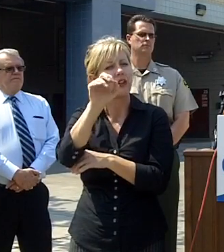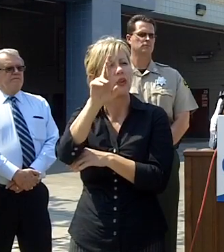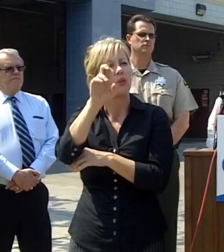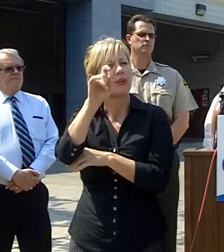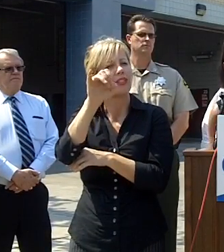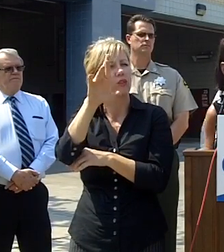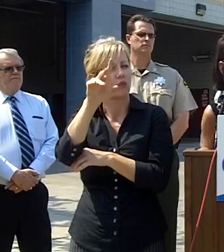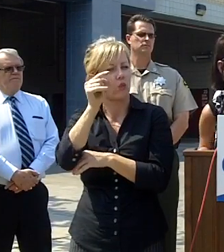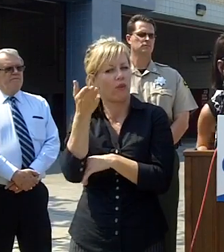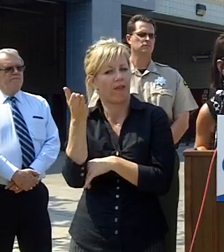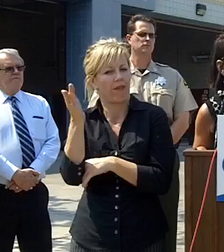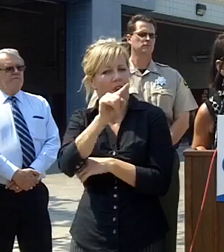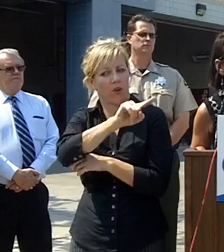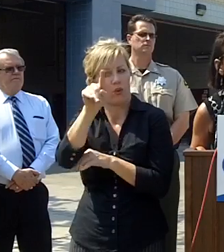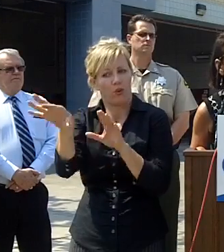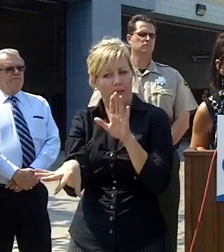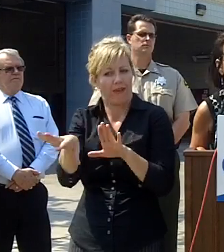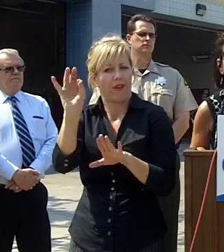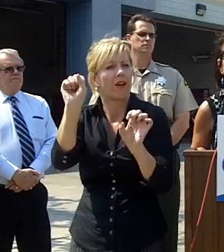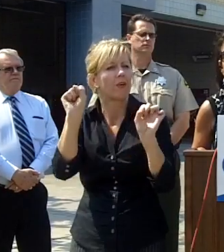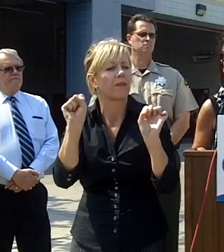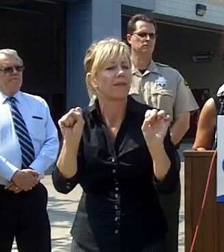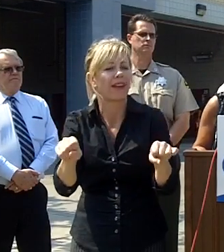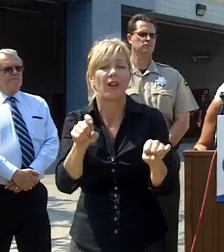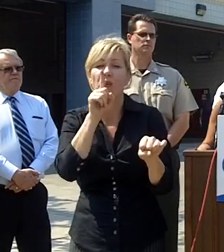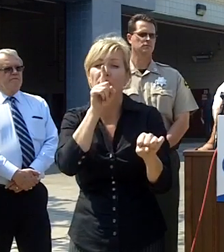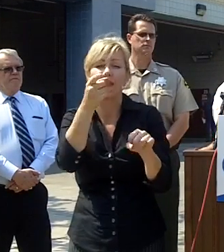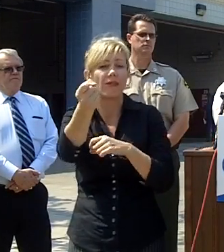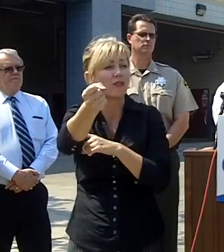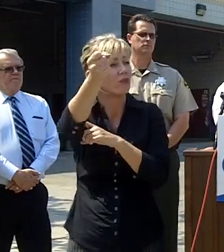principals and teachers will remain with those students still there off they are all safely